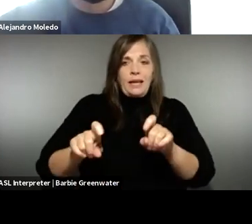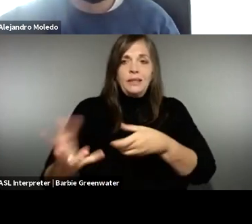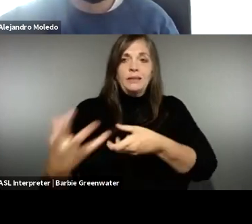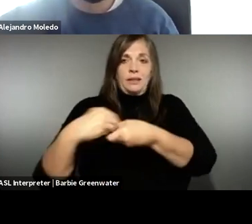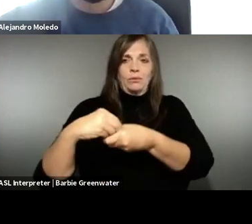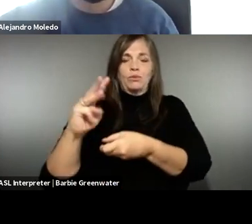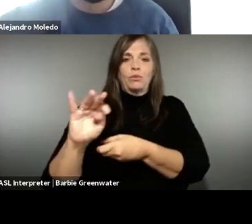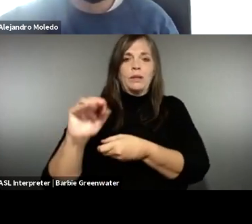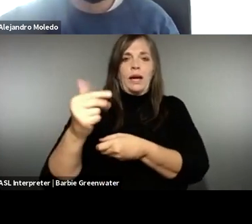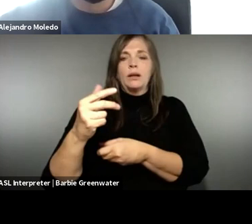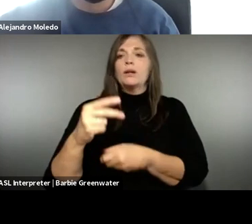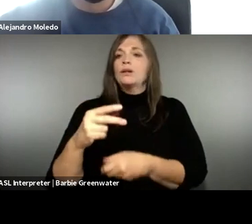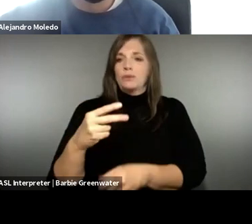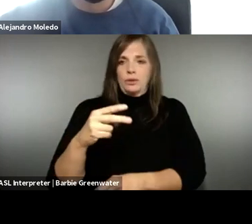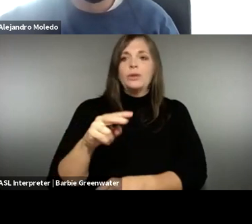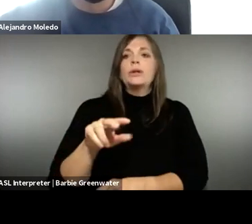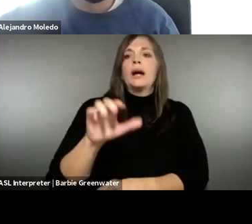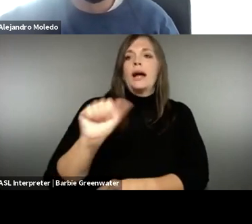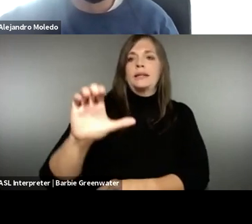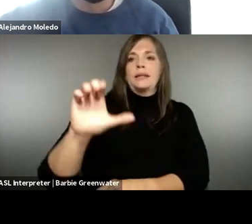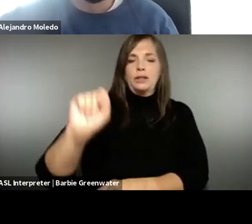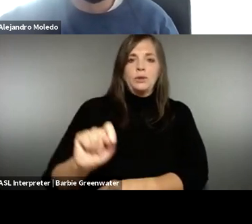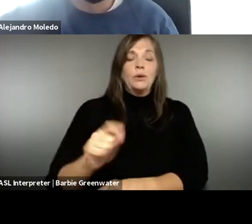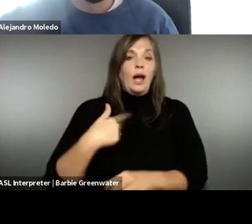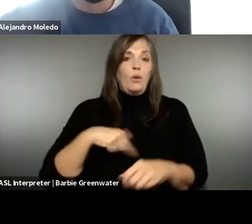accessibility conformance testing, A.C.T., that is being rolled into